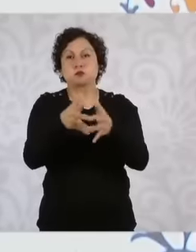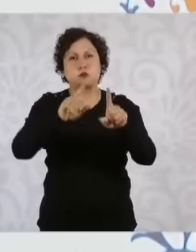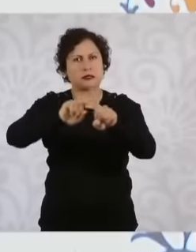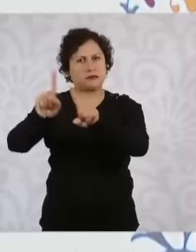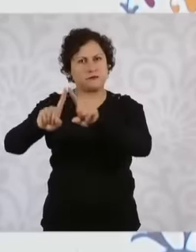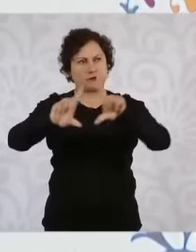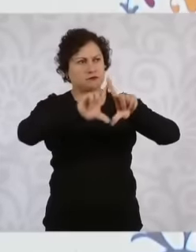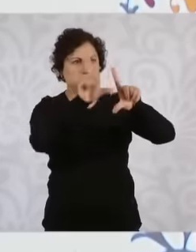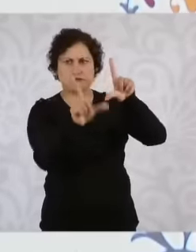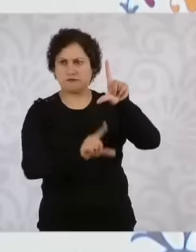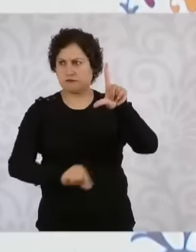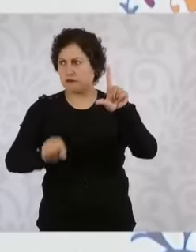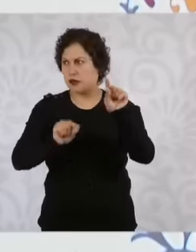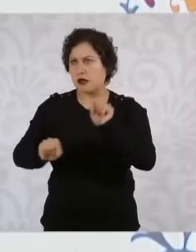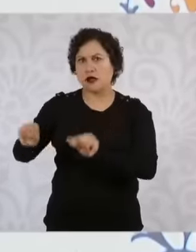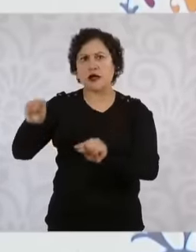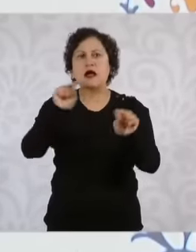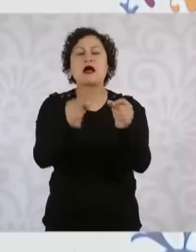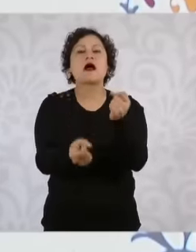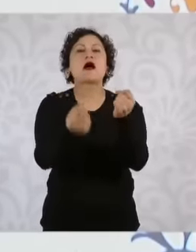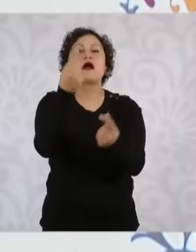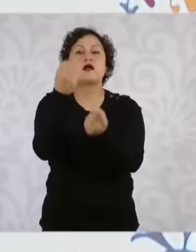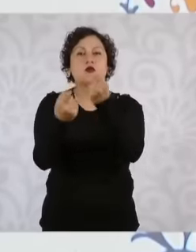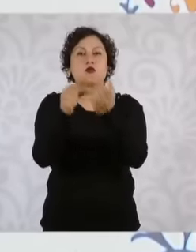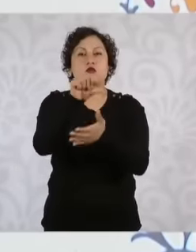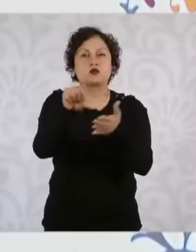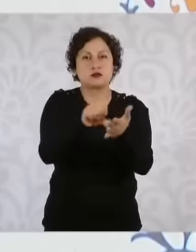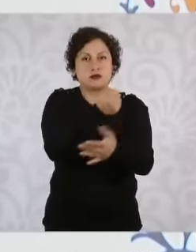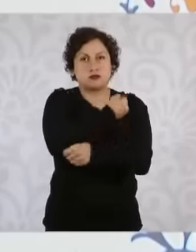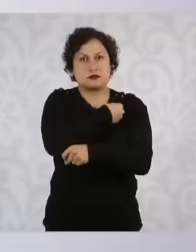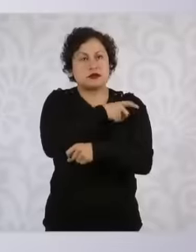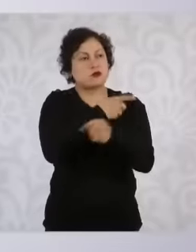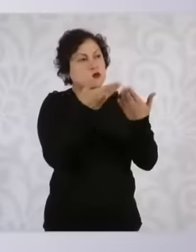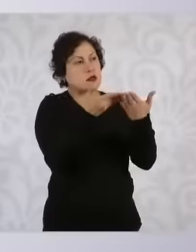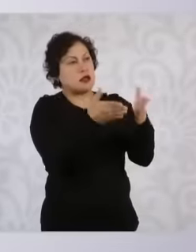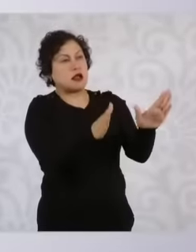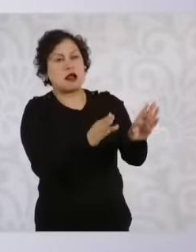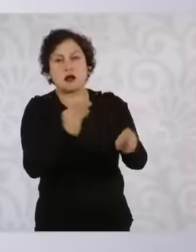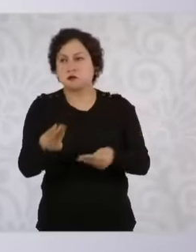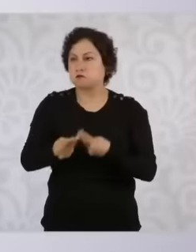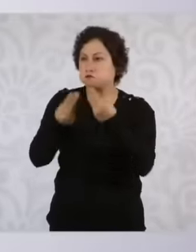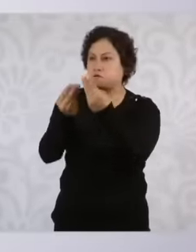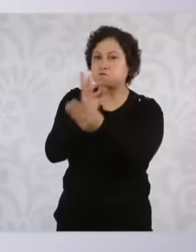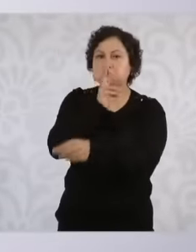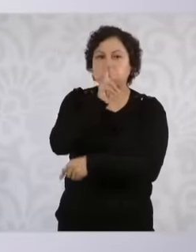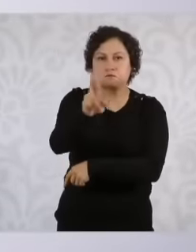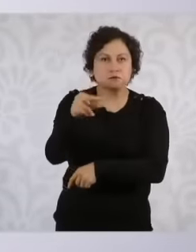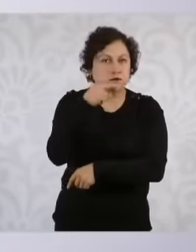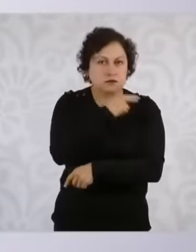expanded services that become very very decisive, what was worked on before